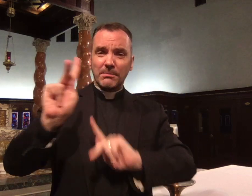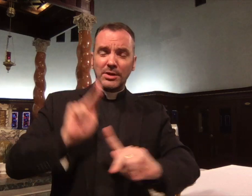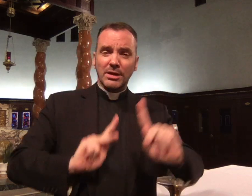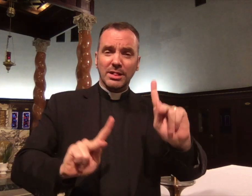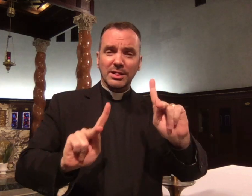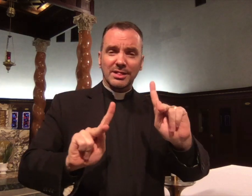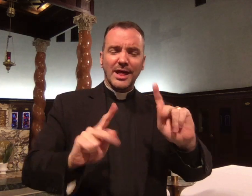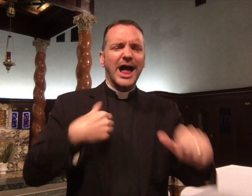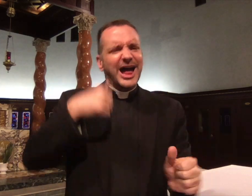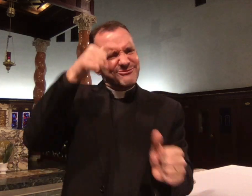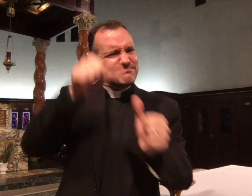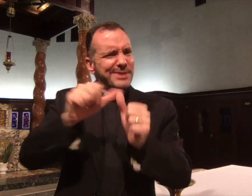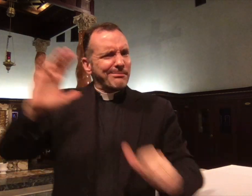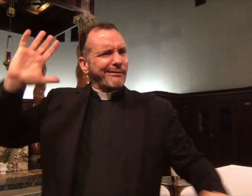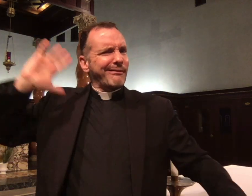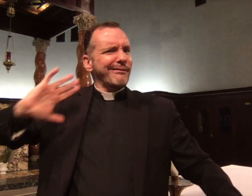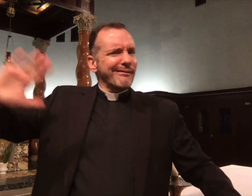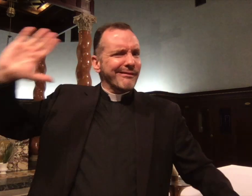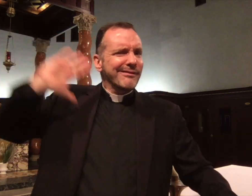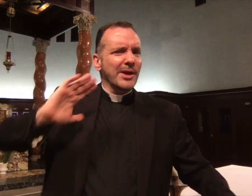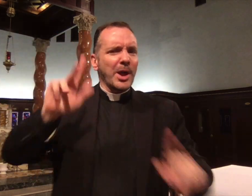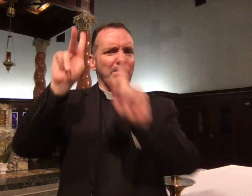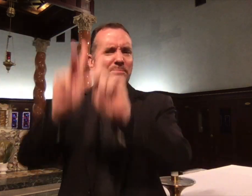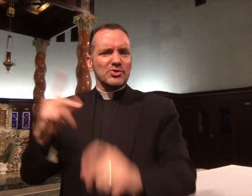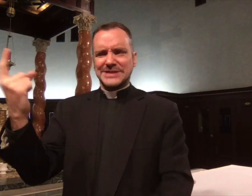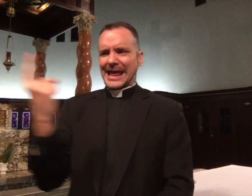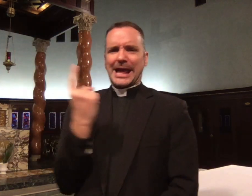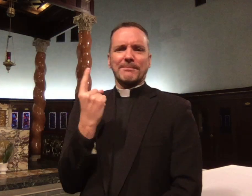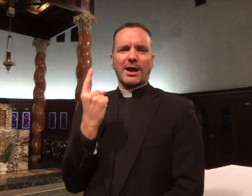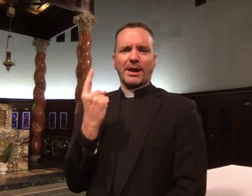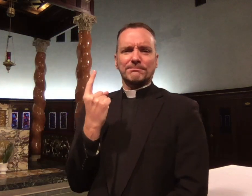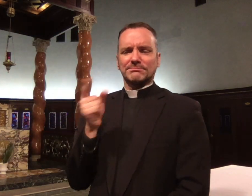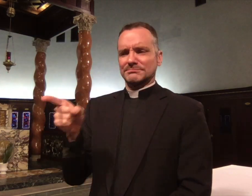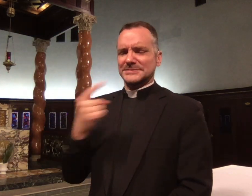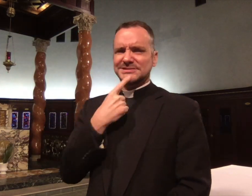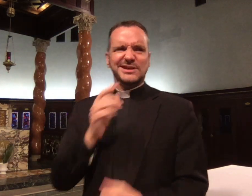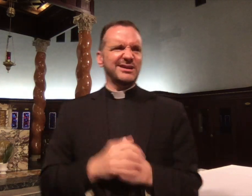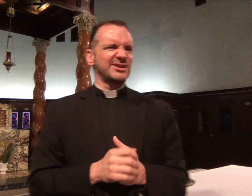When we all come to church, there is a diversity of people present.